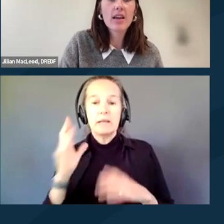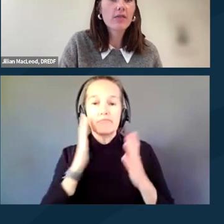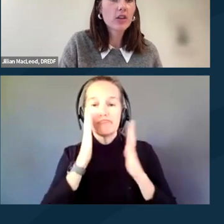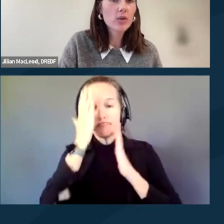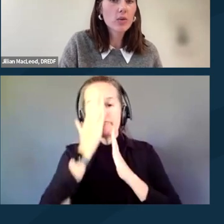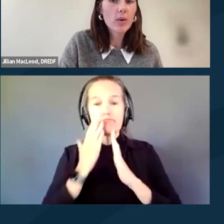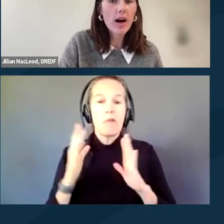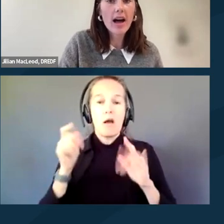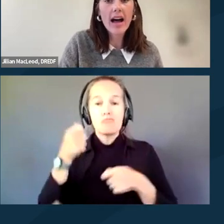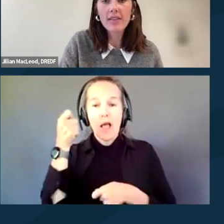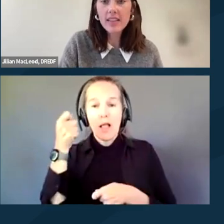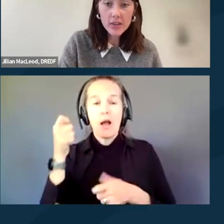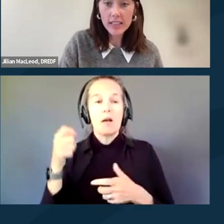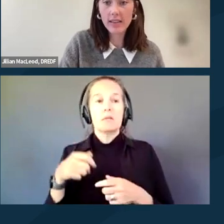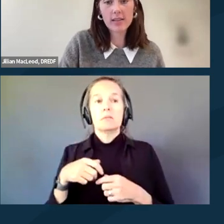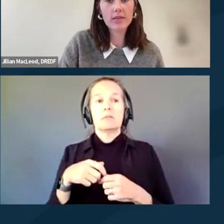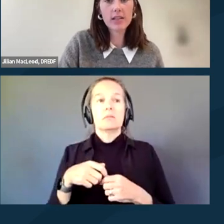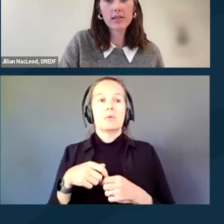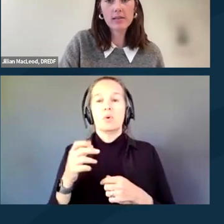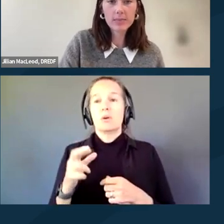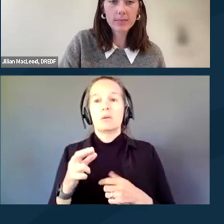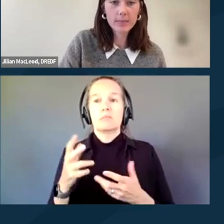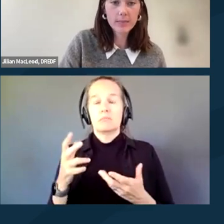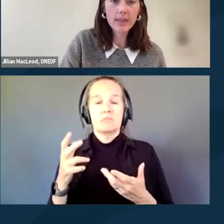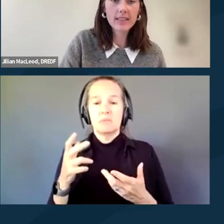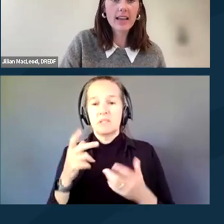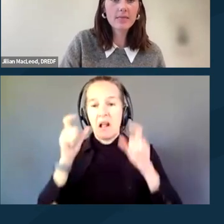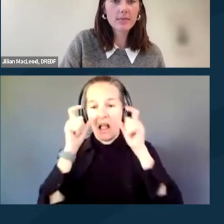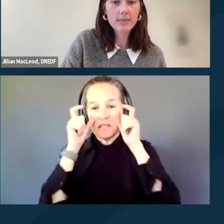if you have sensory sensitivities. Next slide.